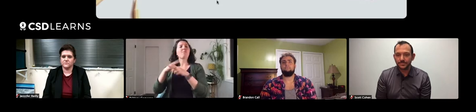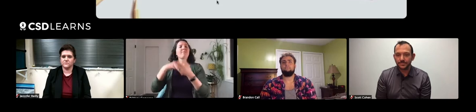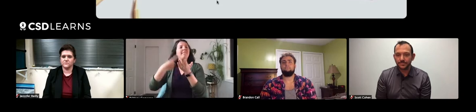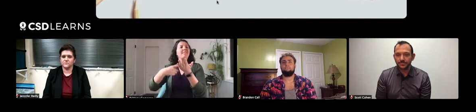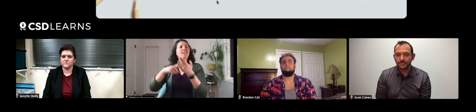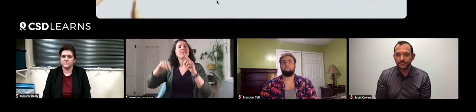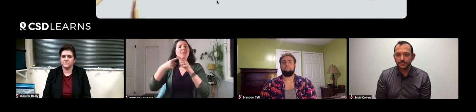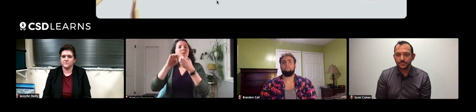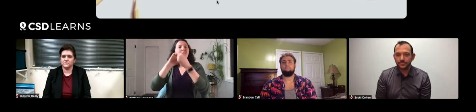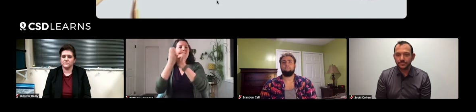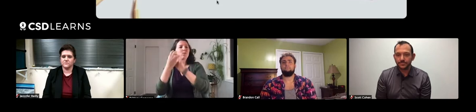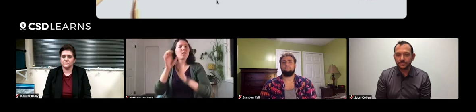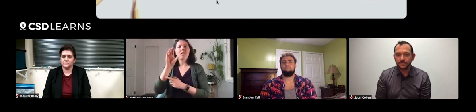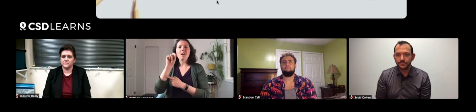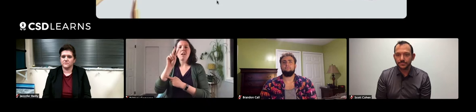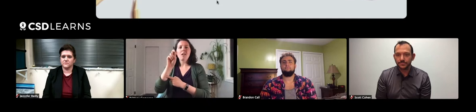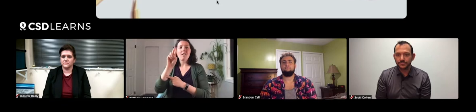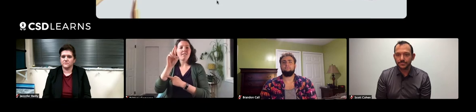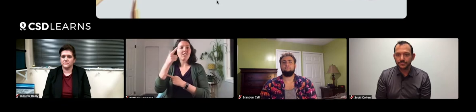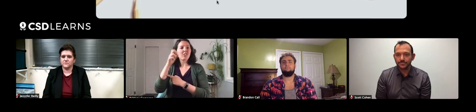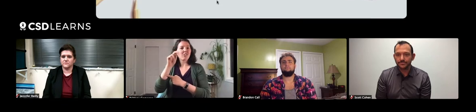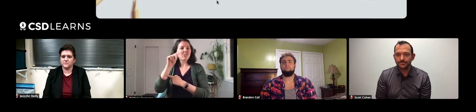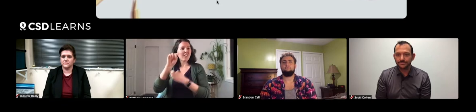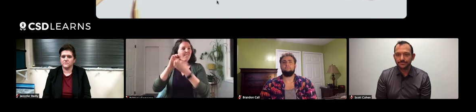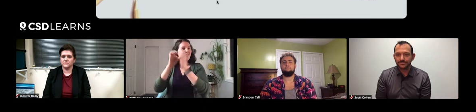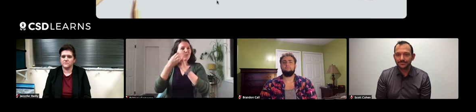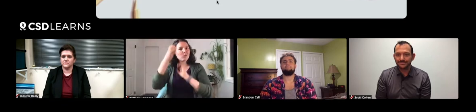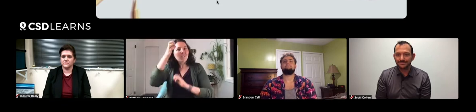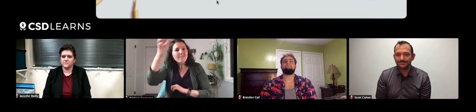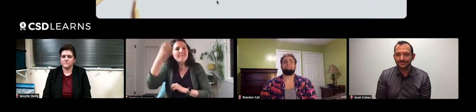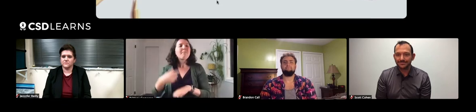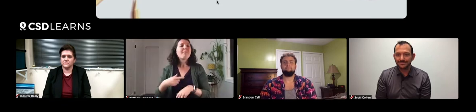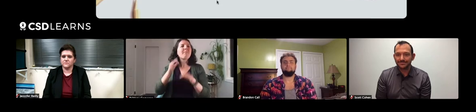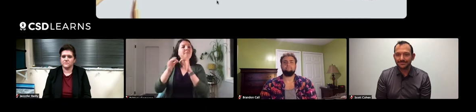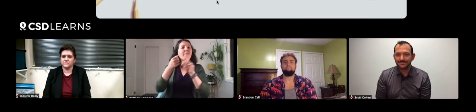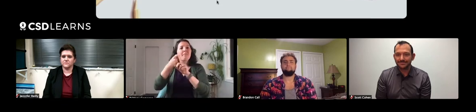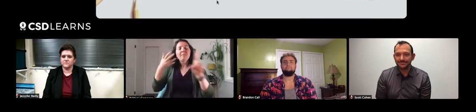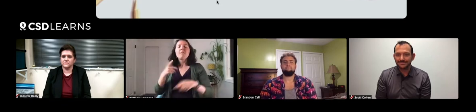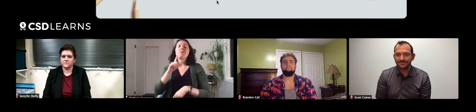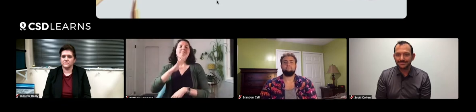I also use the convergent evolution theory and expand on that.